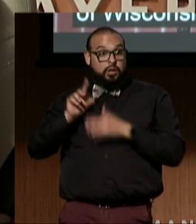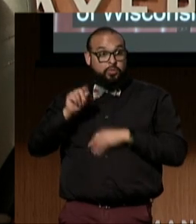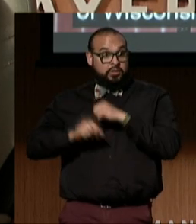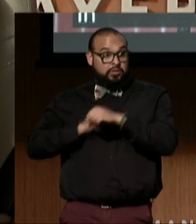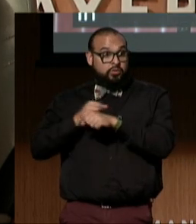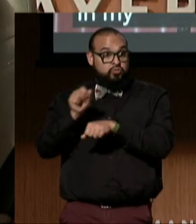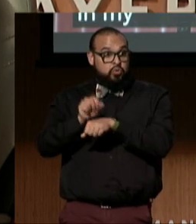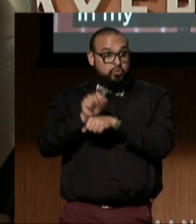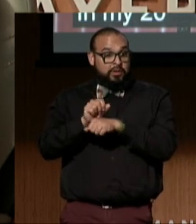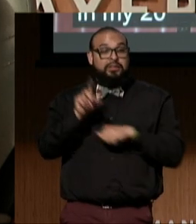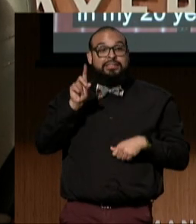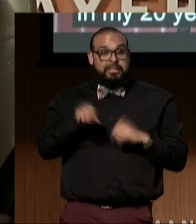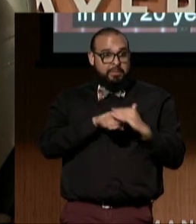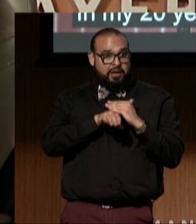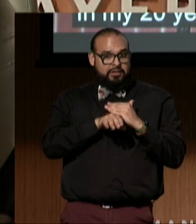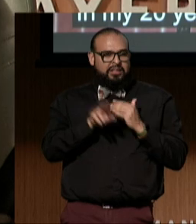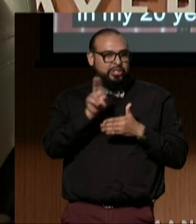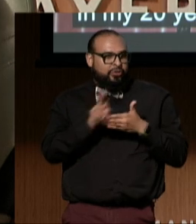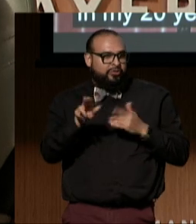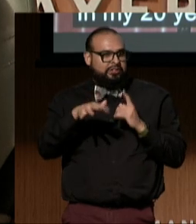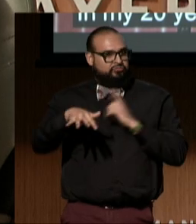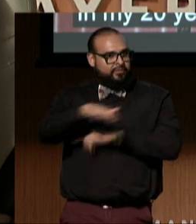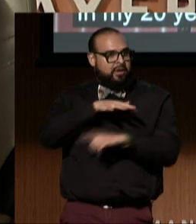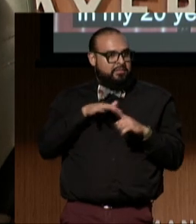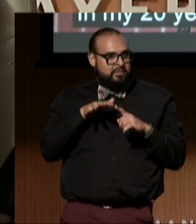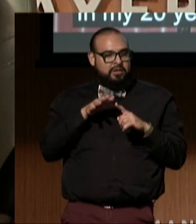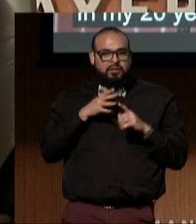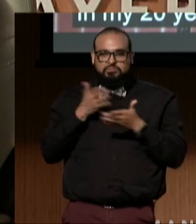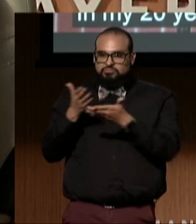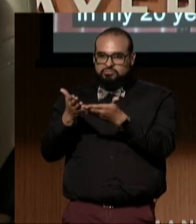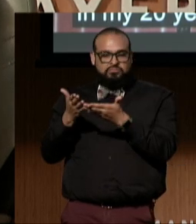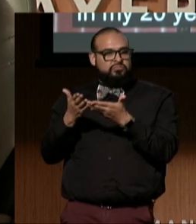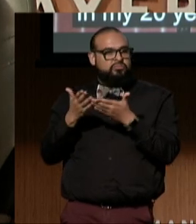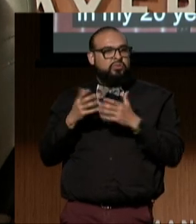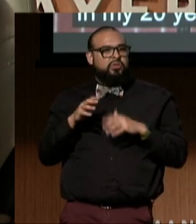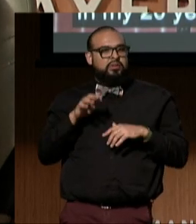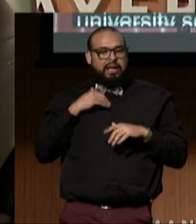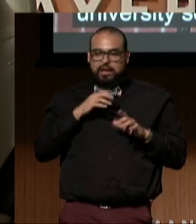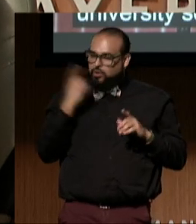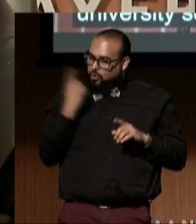in the university settings, I referred to DREDF's materials all the time.